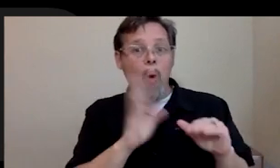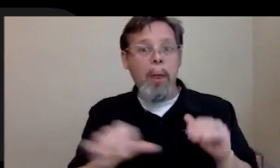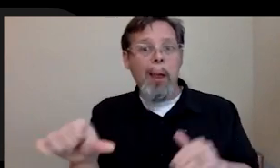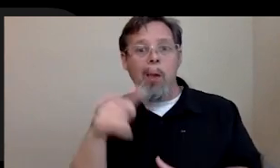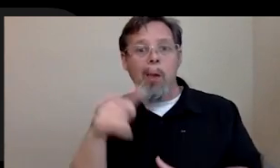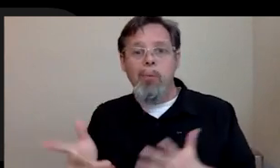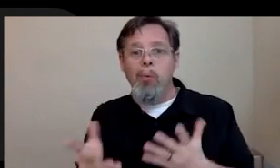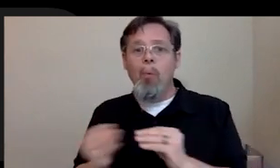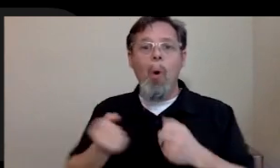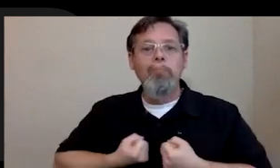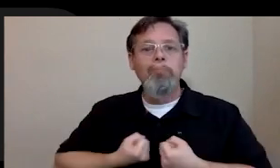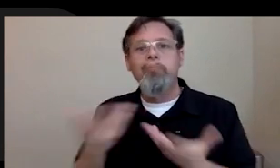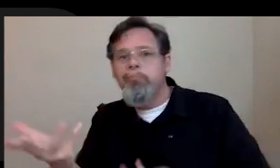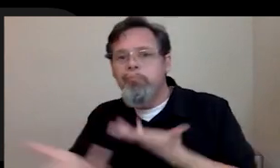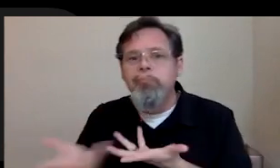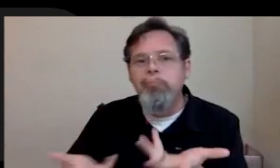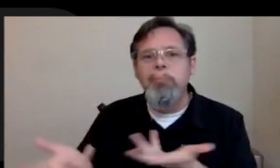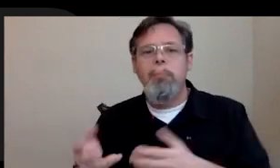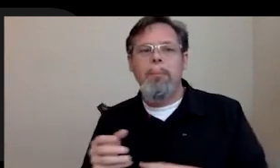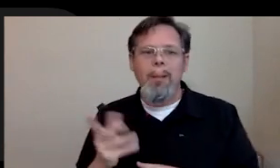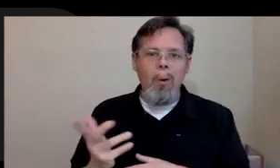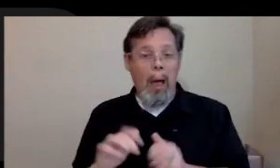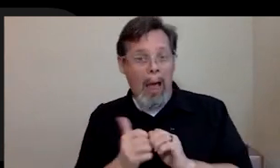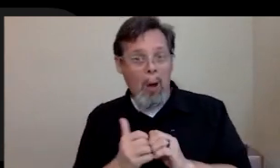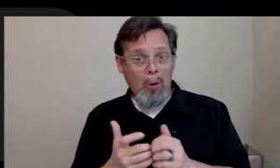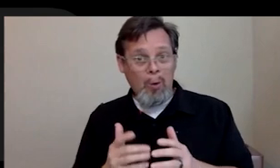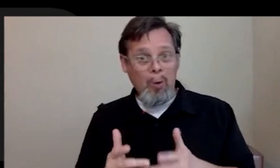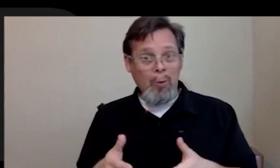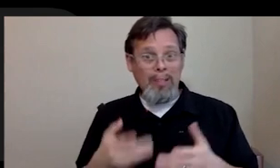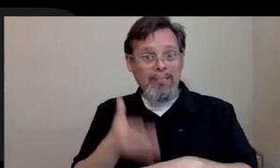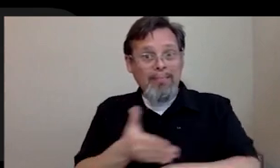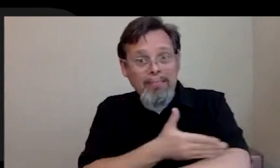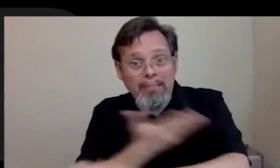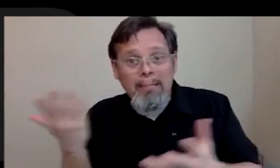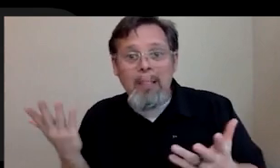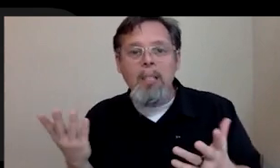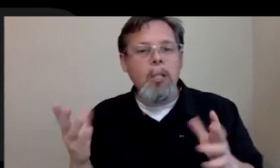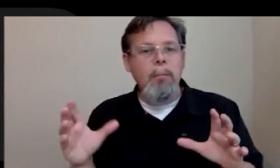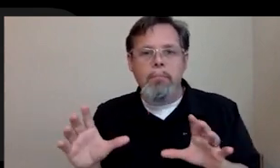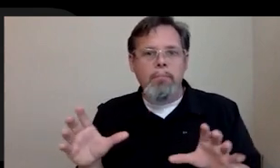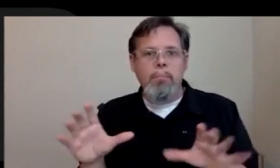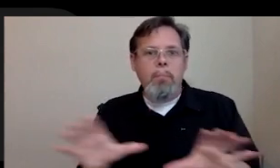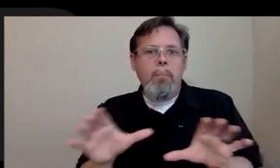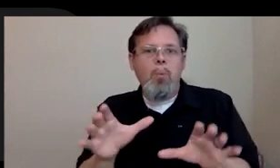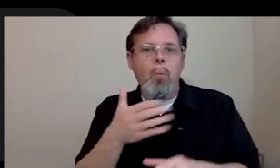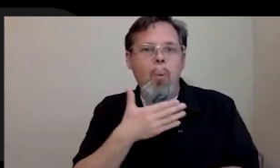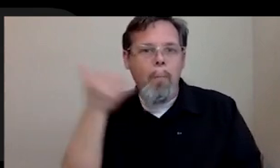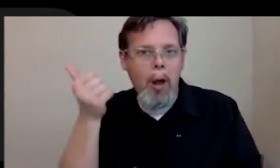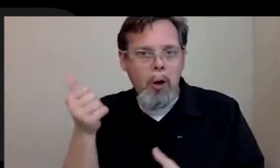so the only way you can overcome that is by being a better candidate, regardless of whatever barriers you feel like you may experience. And